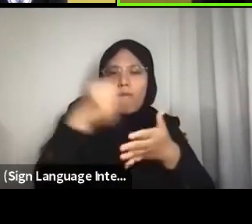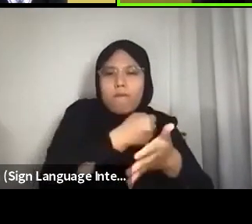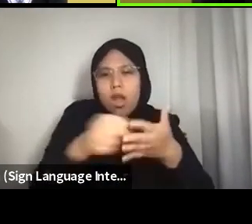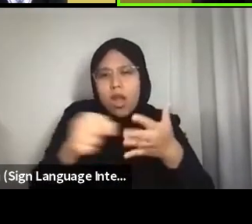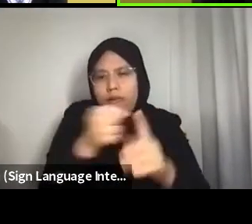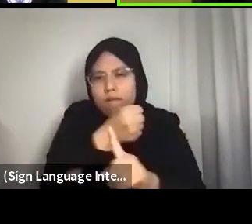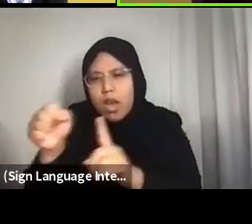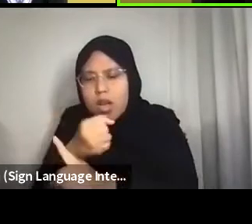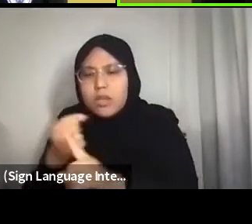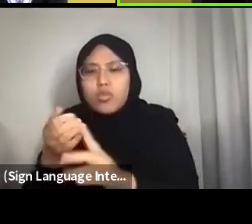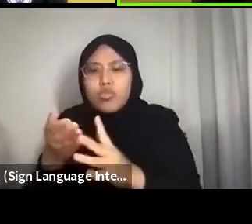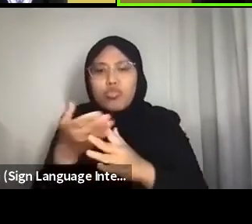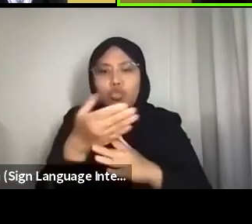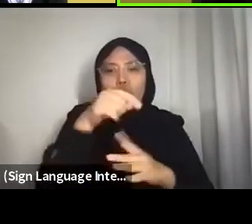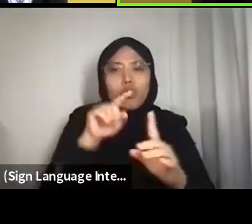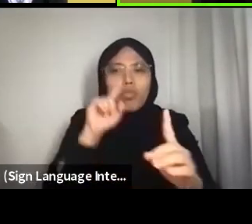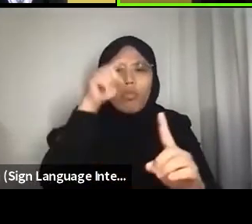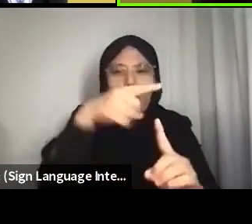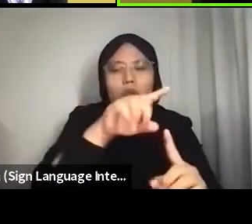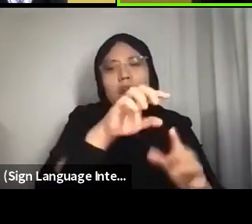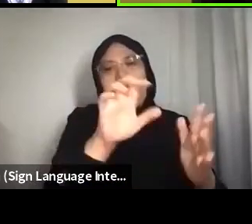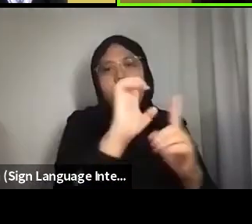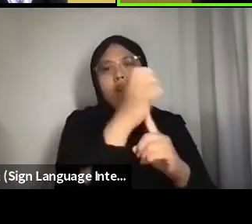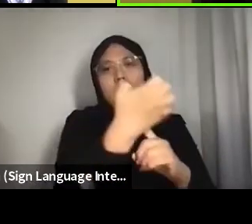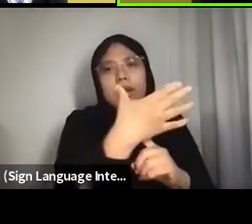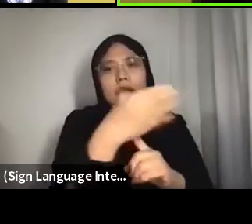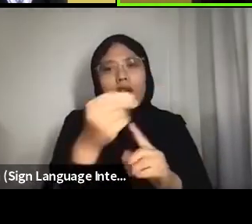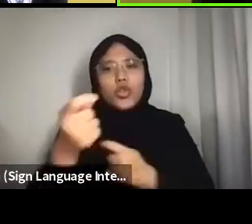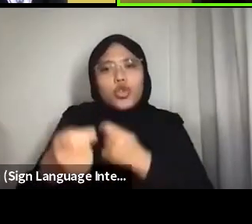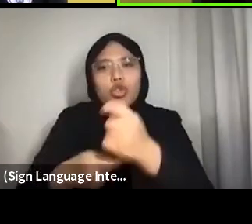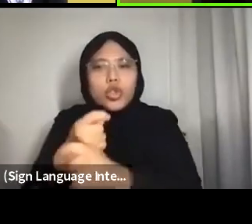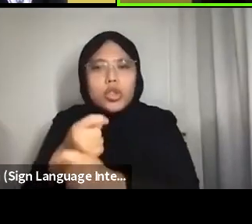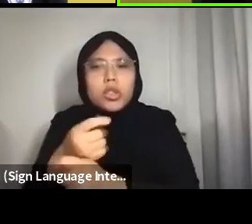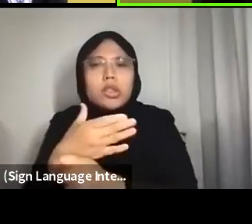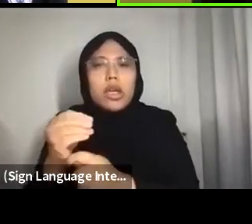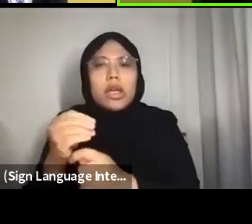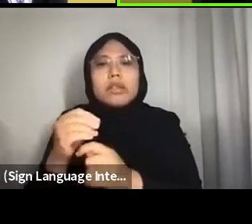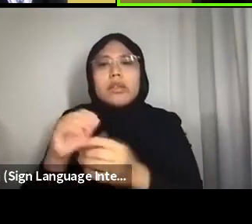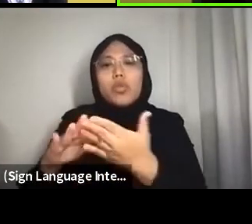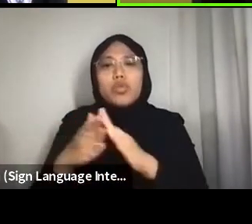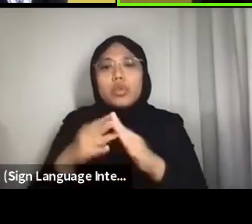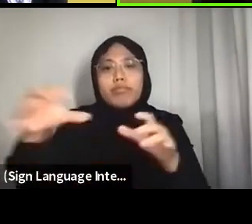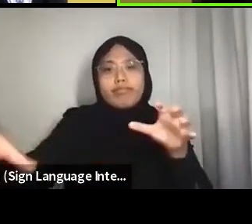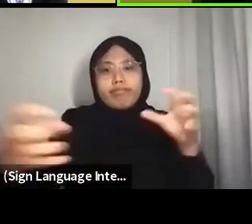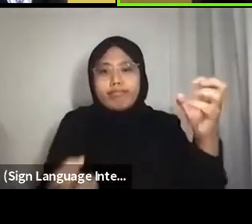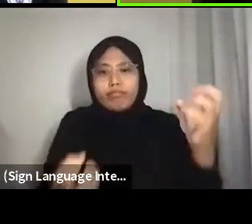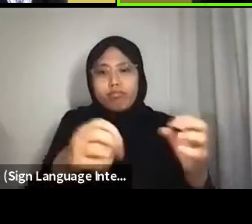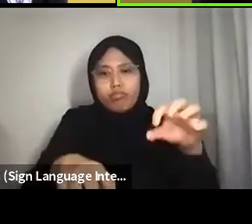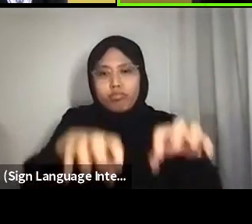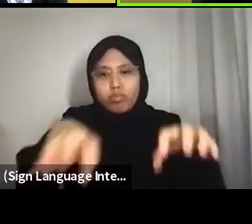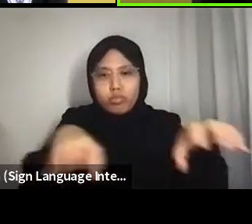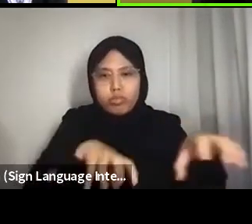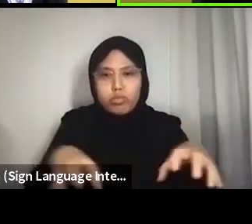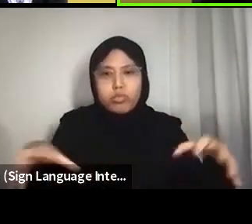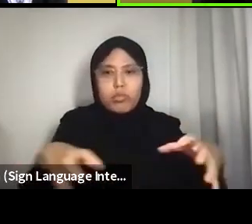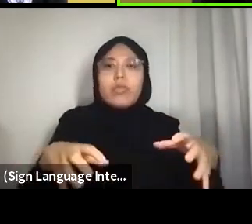Land reclamation has expanded Singapore’s land mass, but this has come at a heavy price to our neighbours—